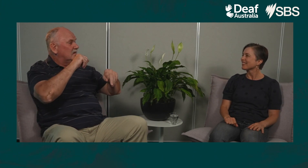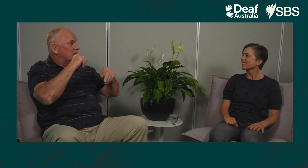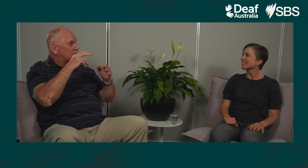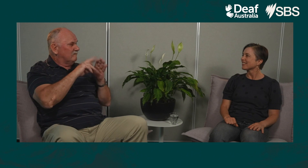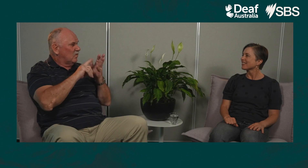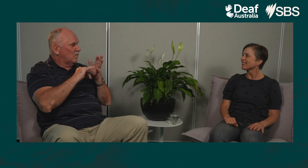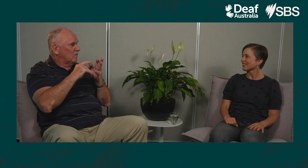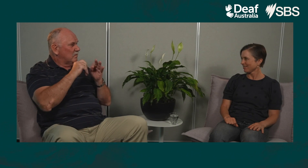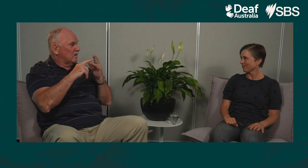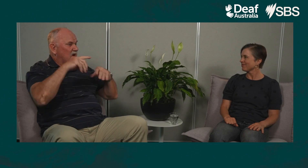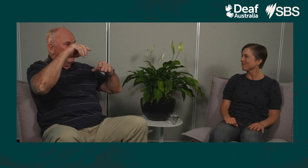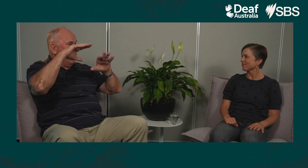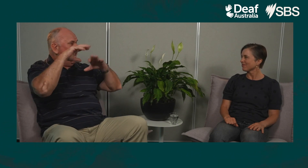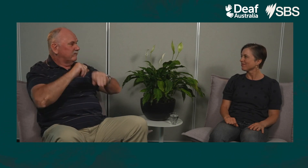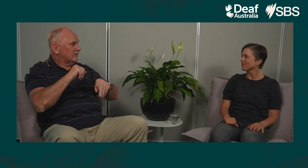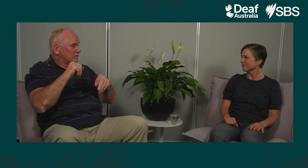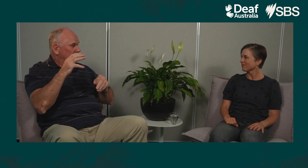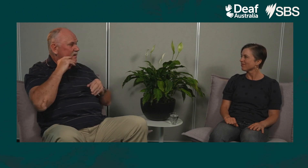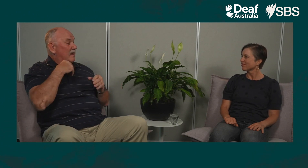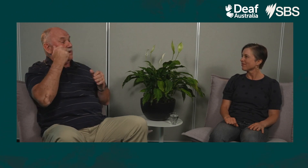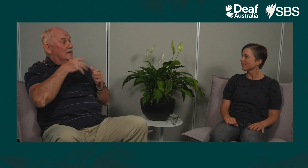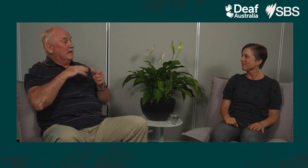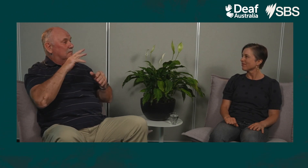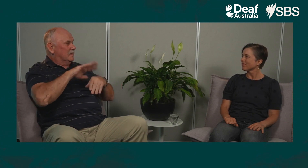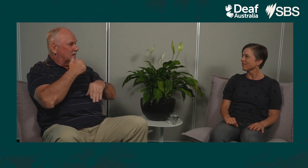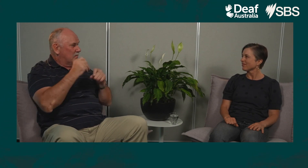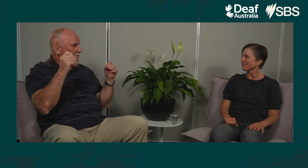So if you turned off the fuse box, my understanding was it would take